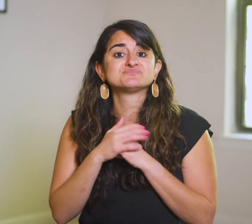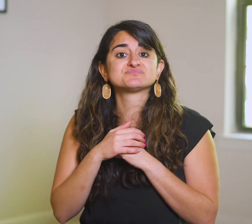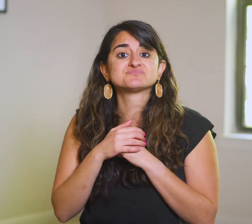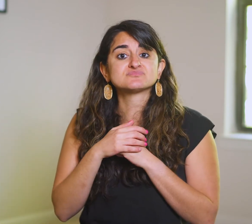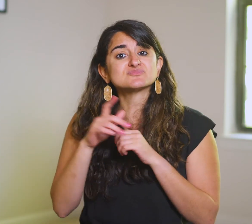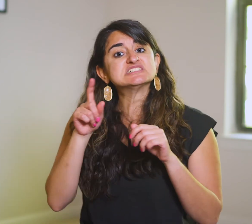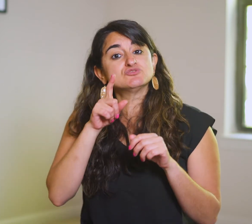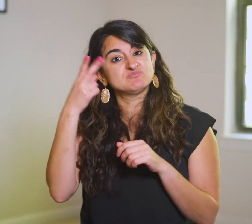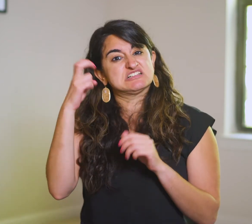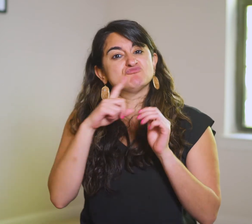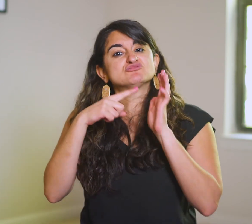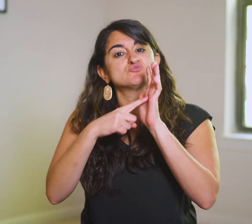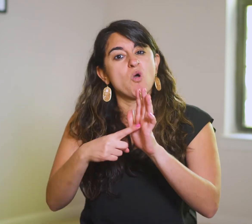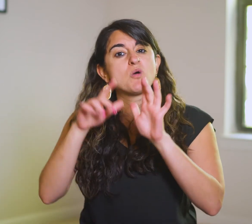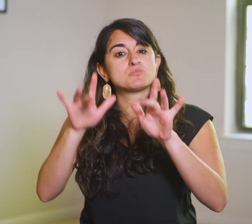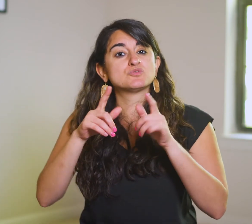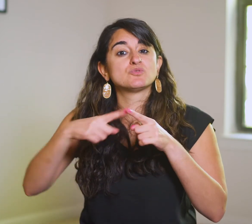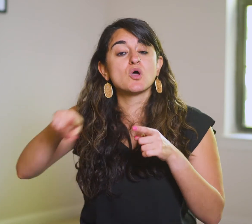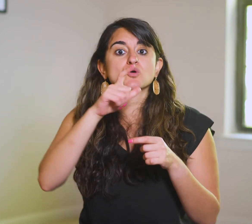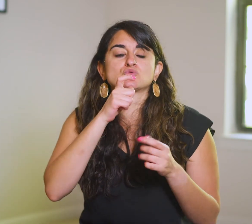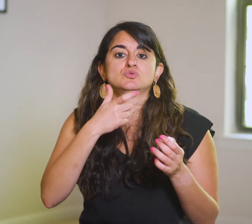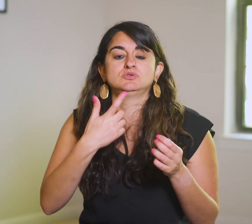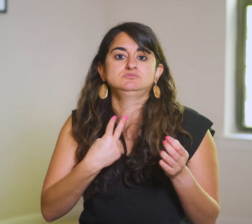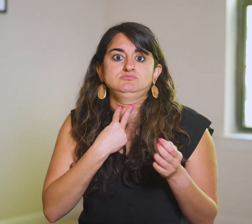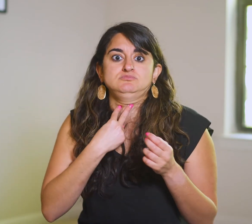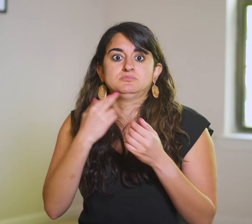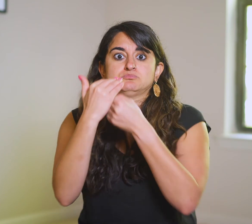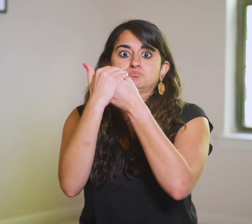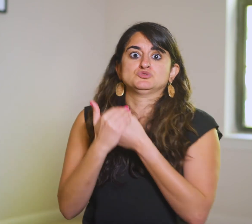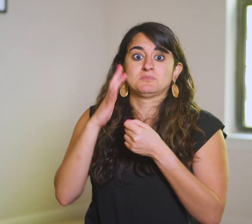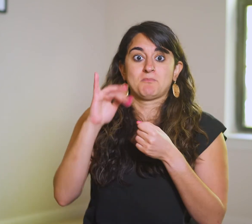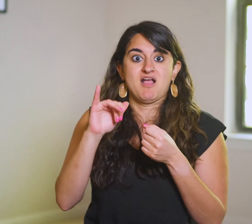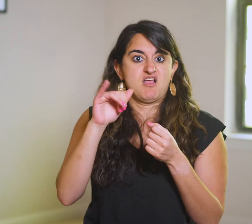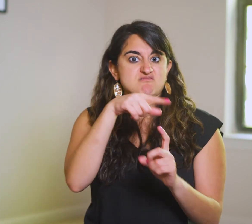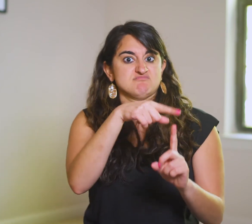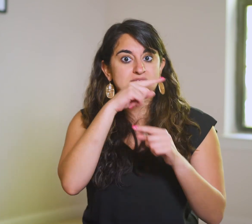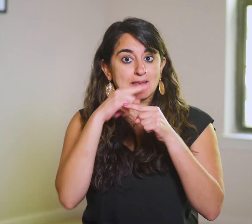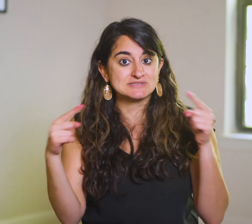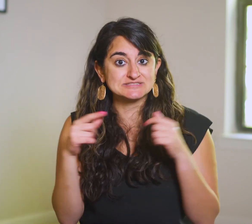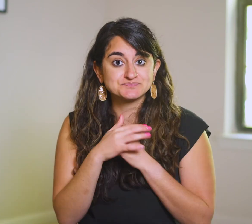He shows mercy to those who are so bound up by the oppression of the enemy